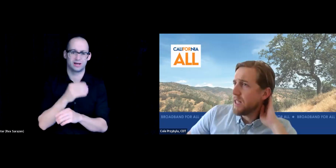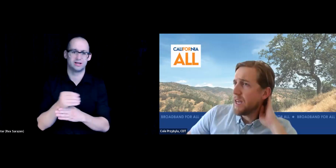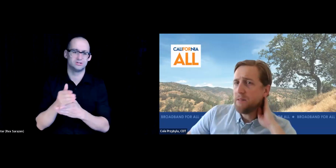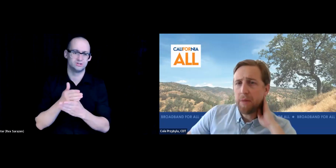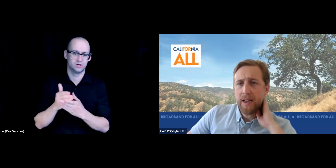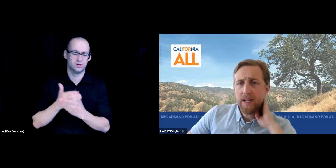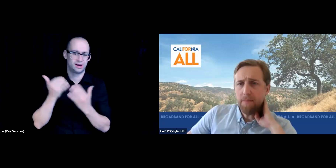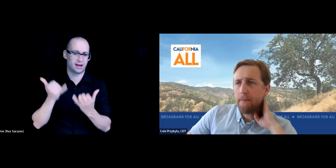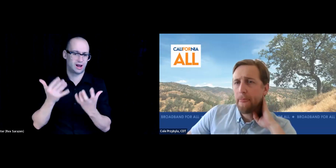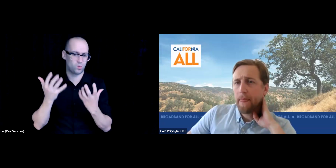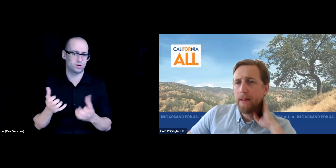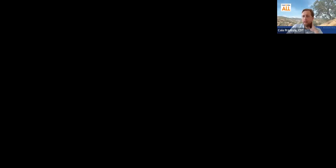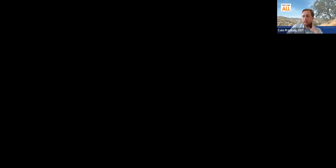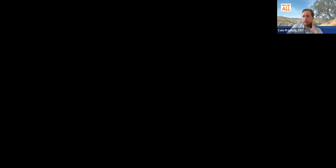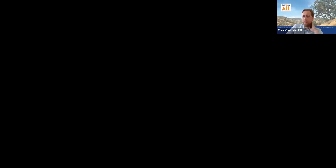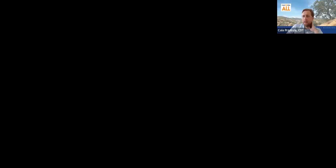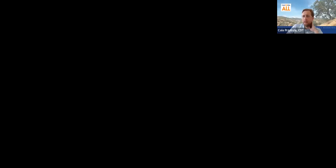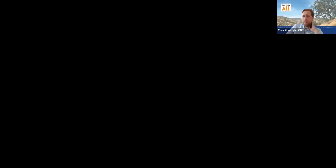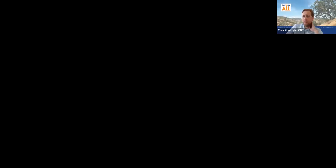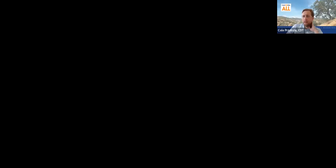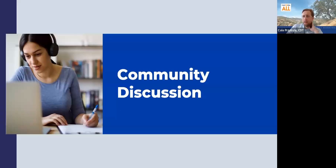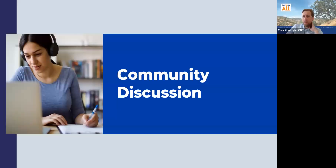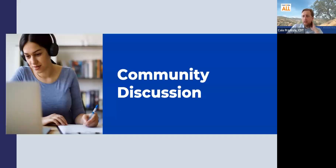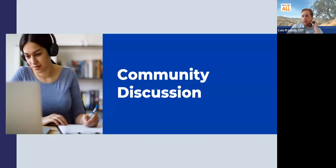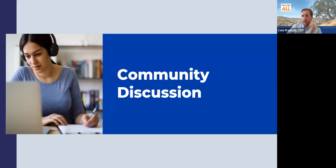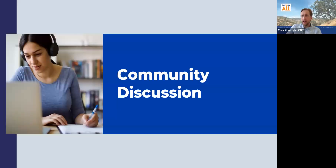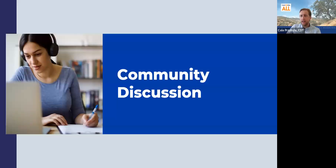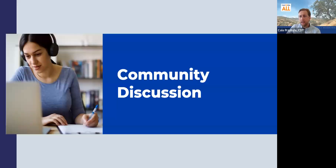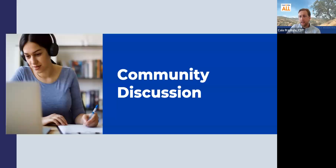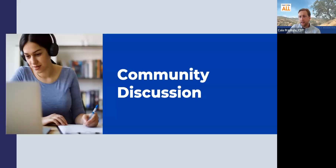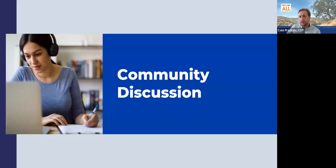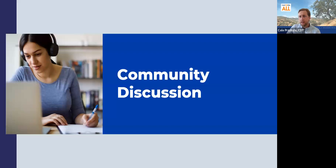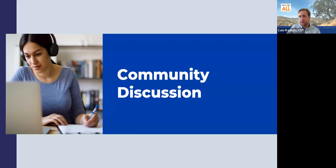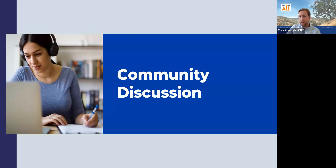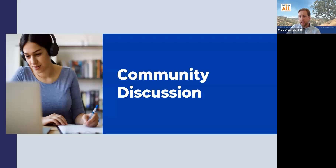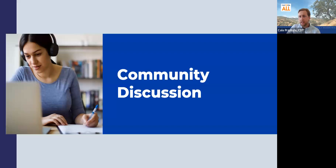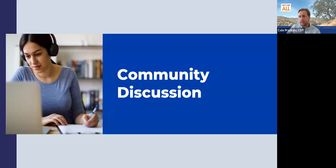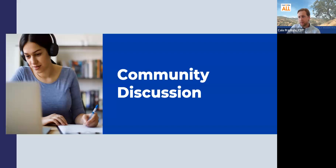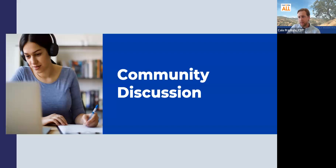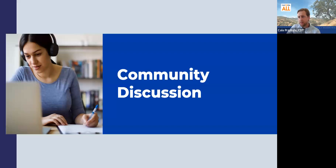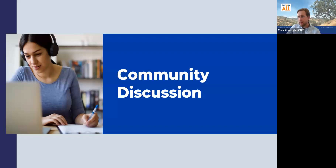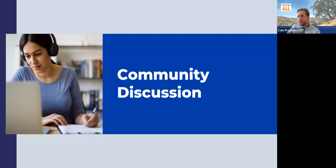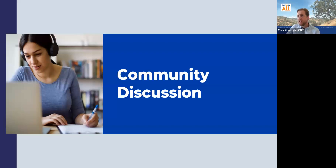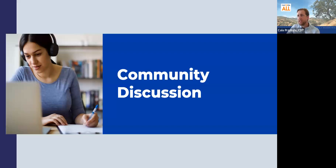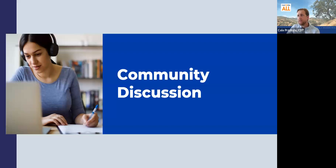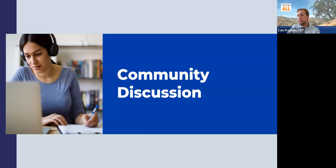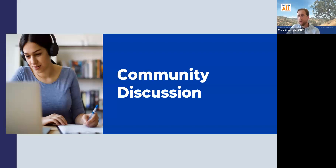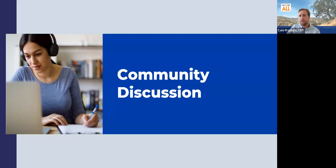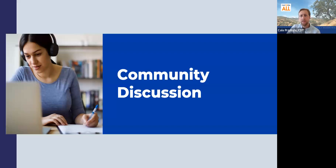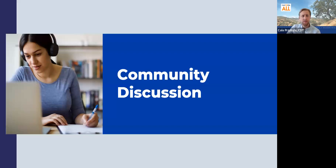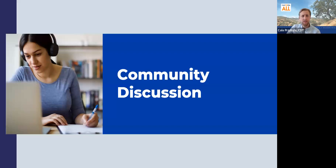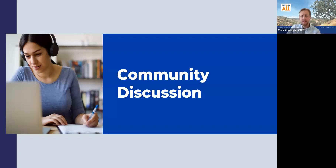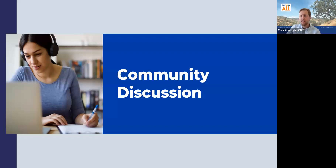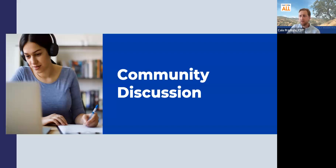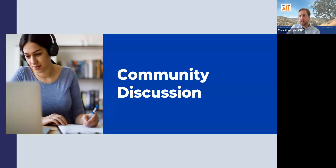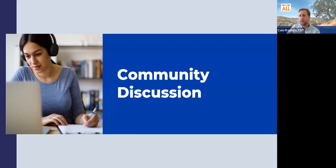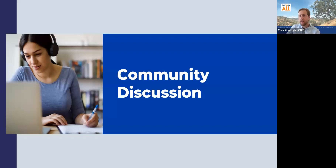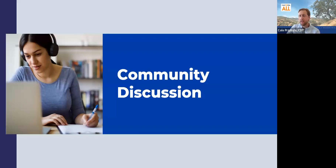slides back up and again express my appreciation for all those that presented this morning